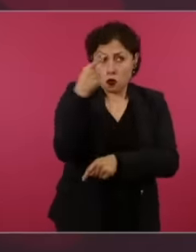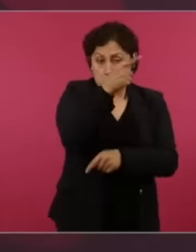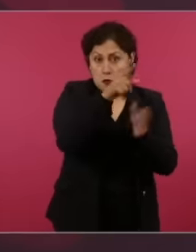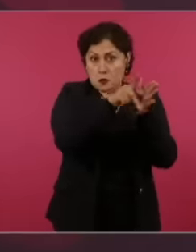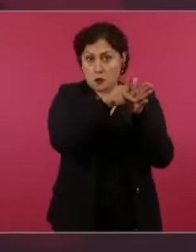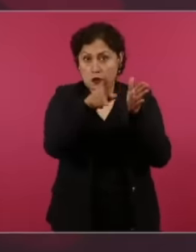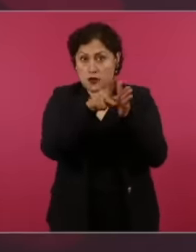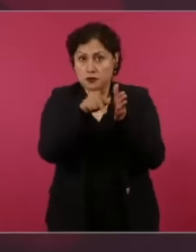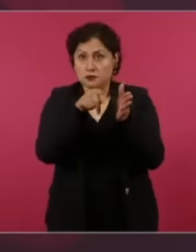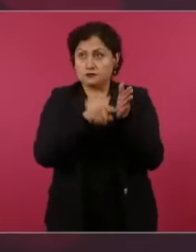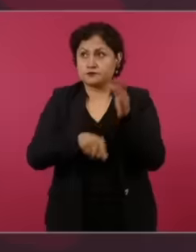point